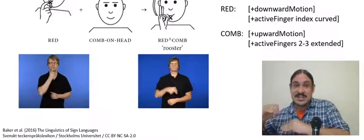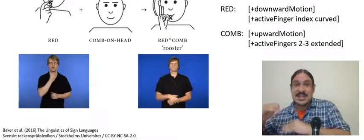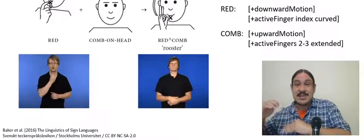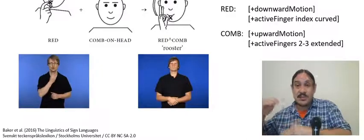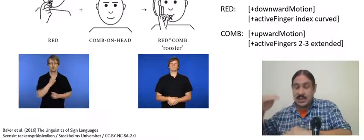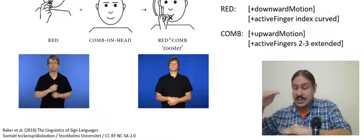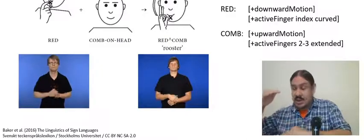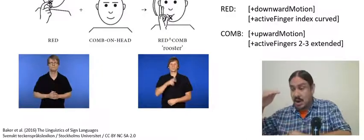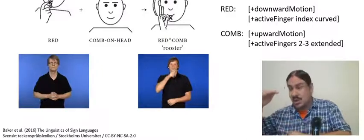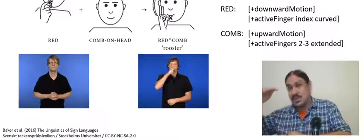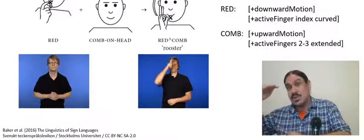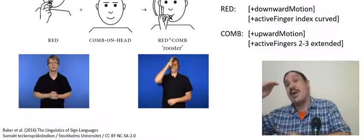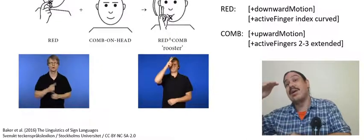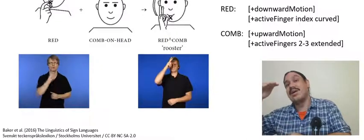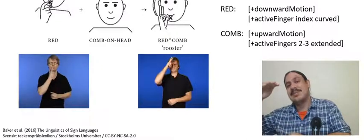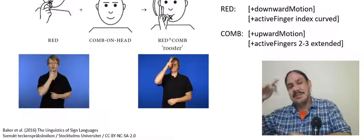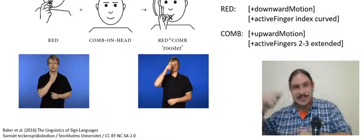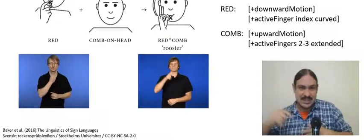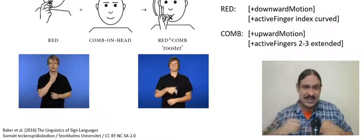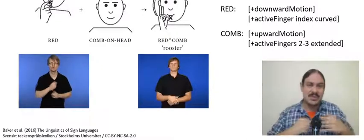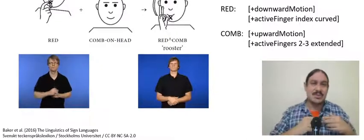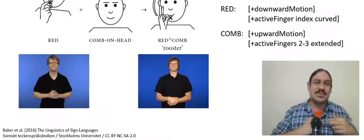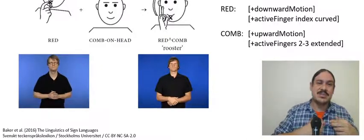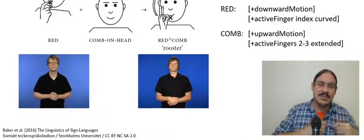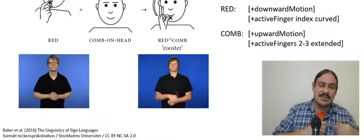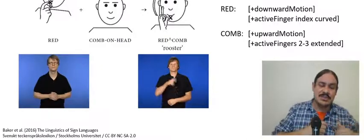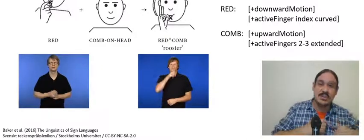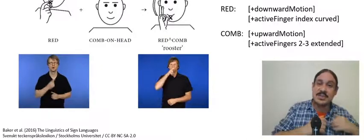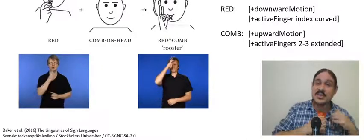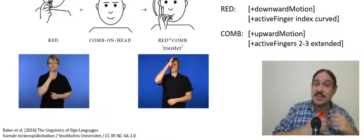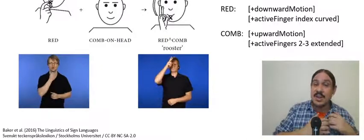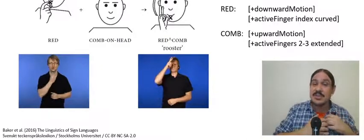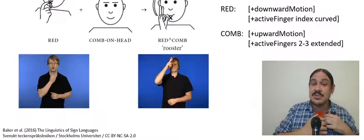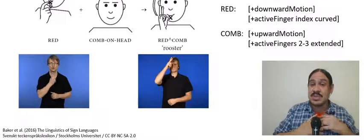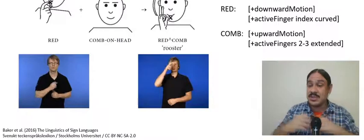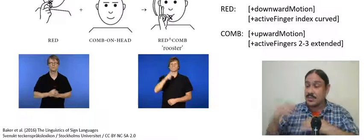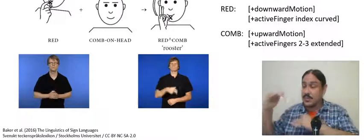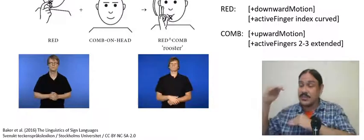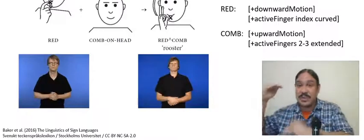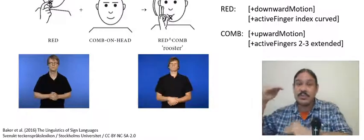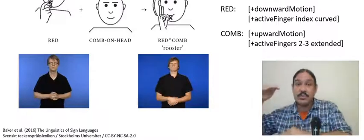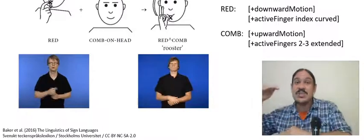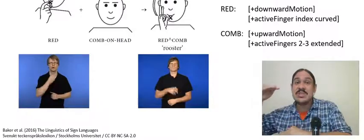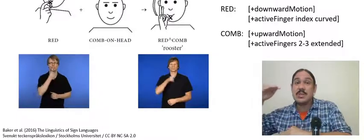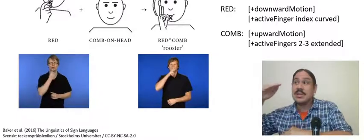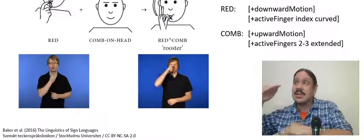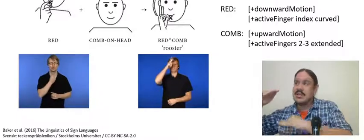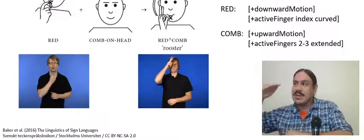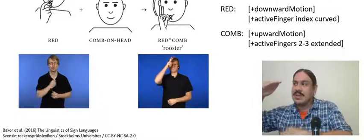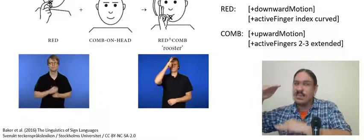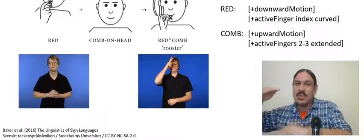get a different stress pattern sign languages also have phonological